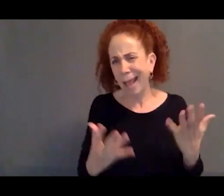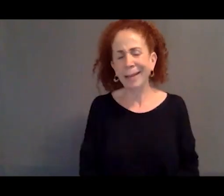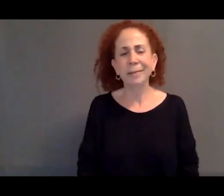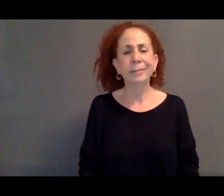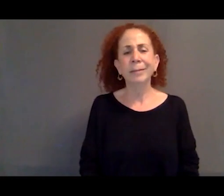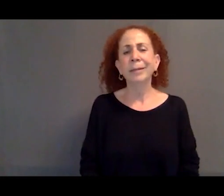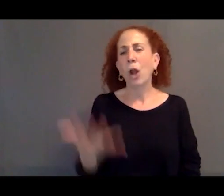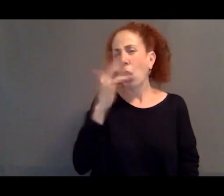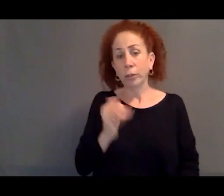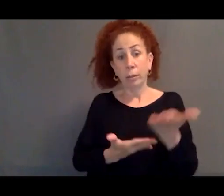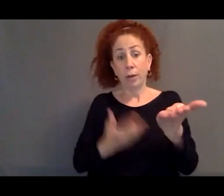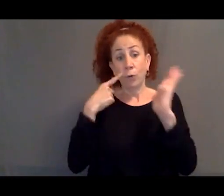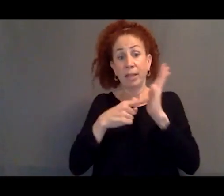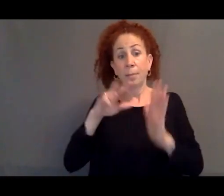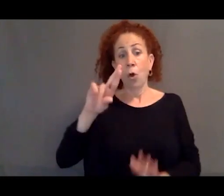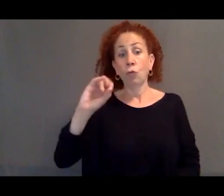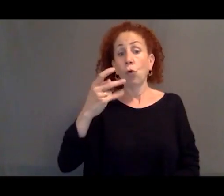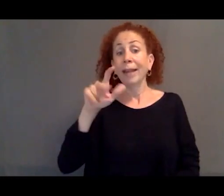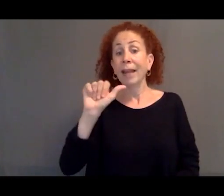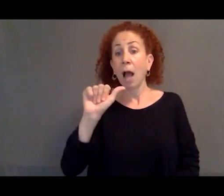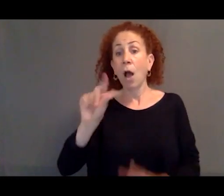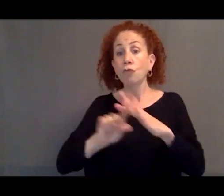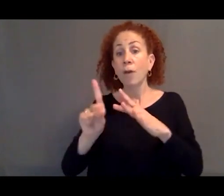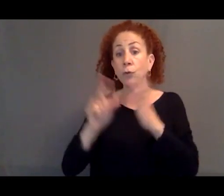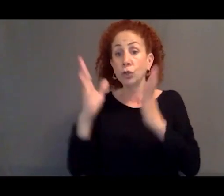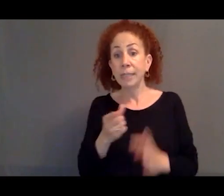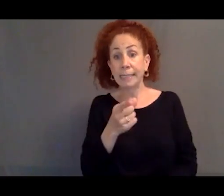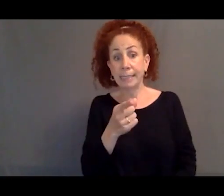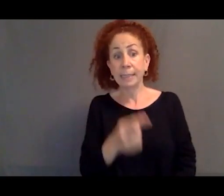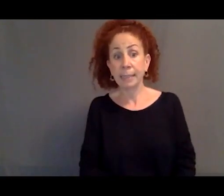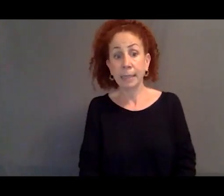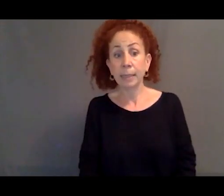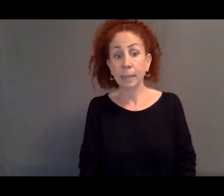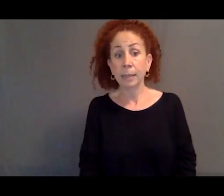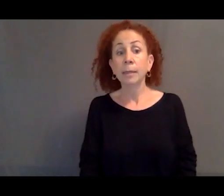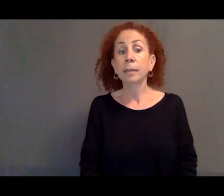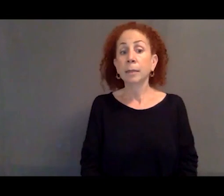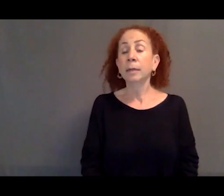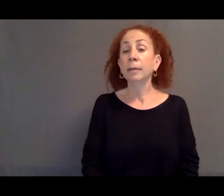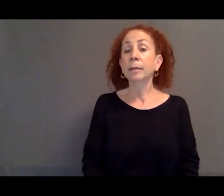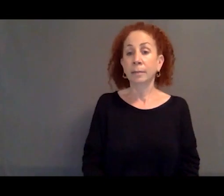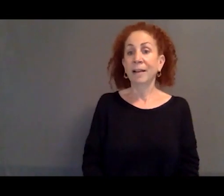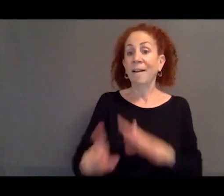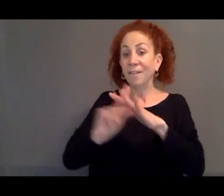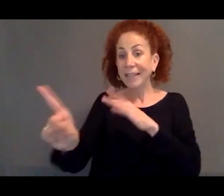So this is a picture of the Rohingya refugees fleeing into Bangladesh in 2017.